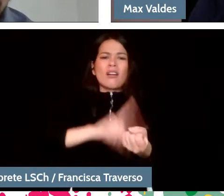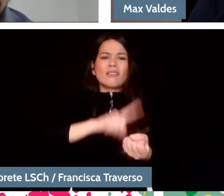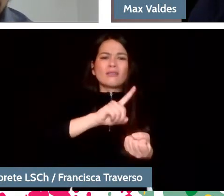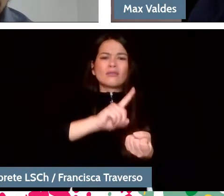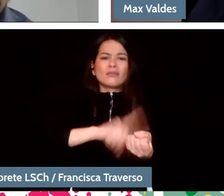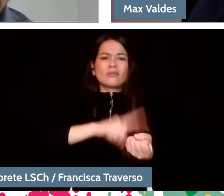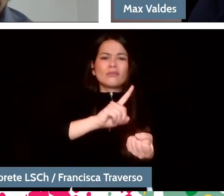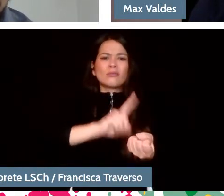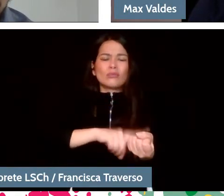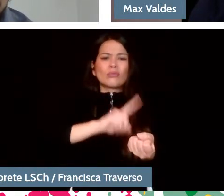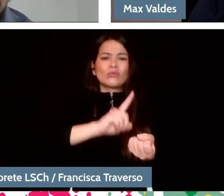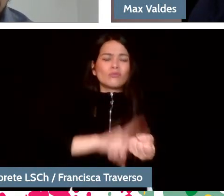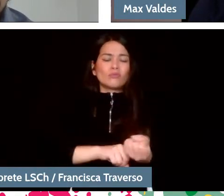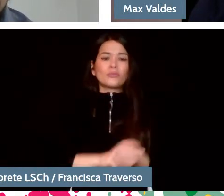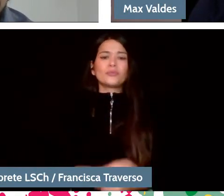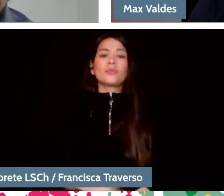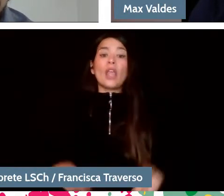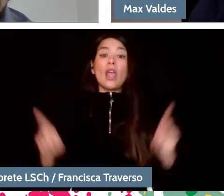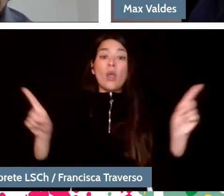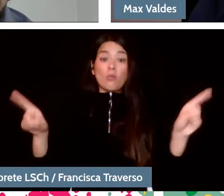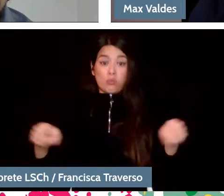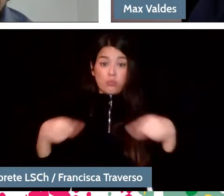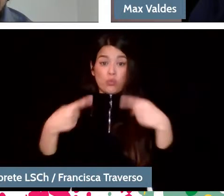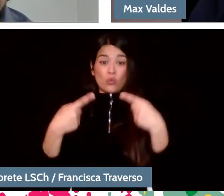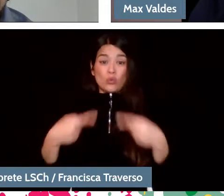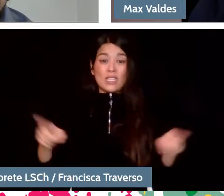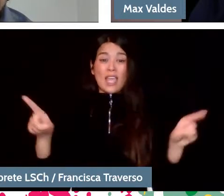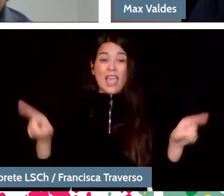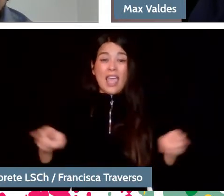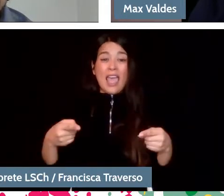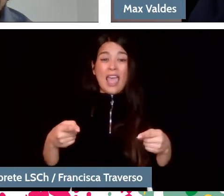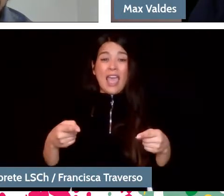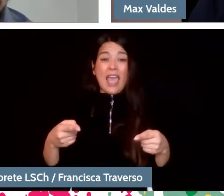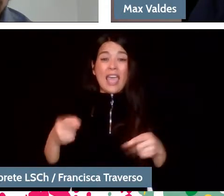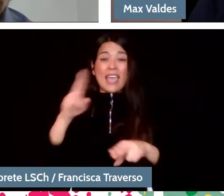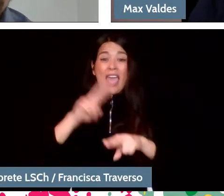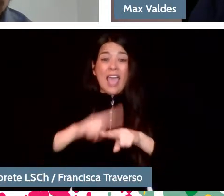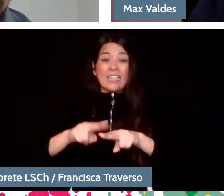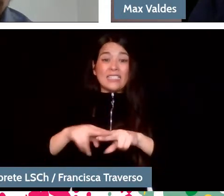Music, in that sense, is like a suit that has to be tailored to each one's